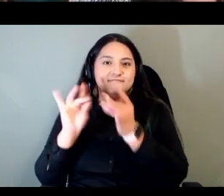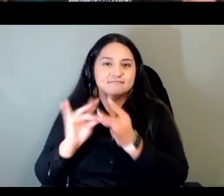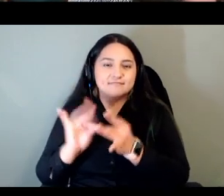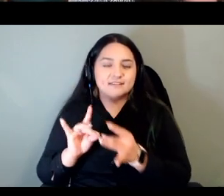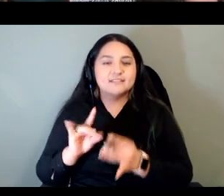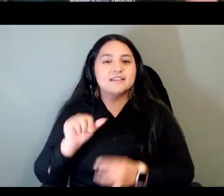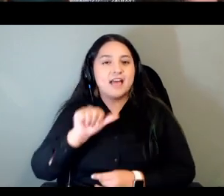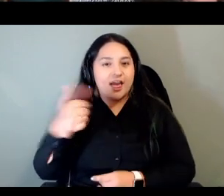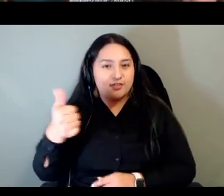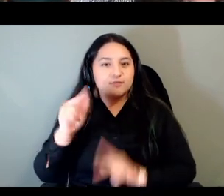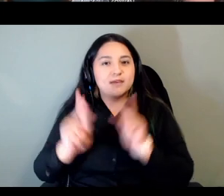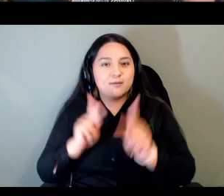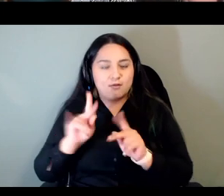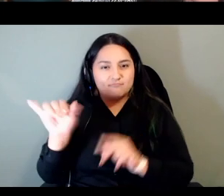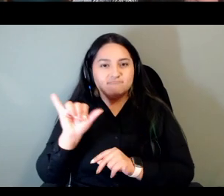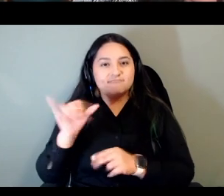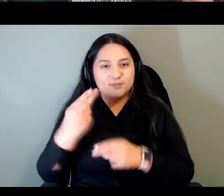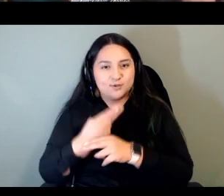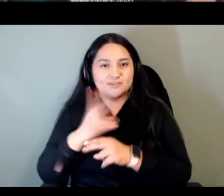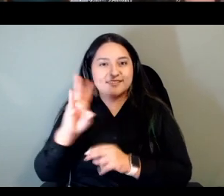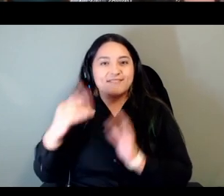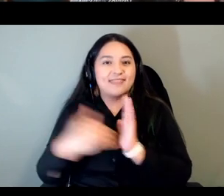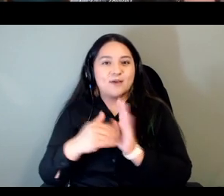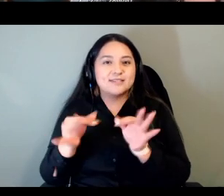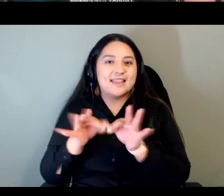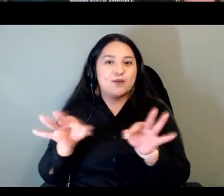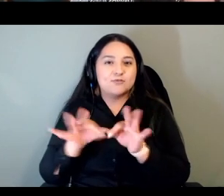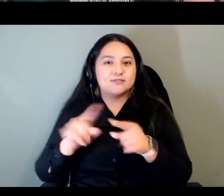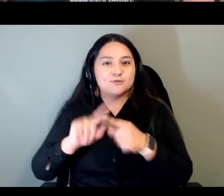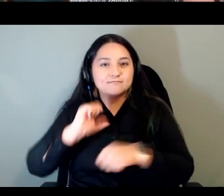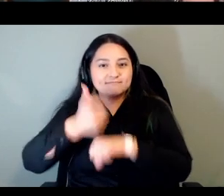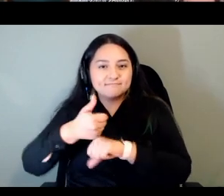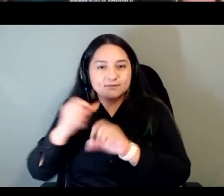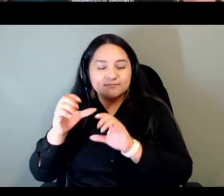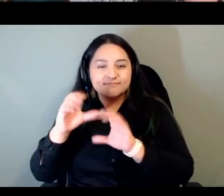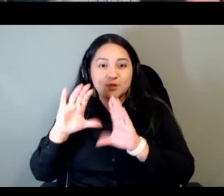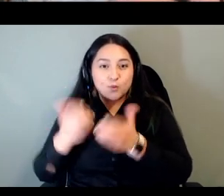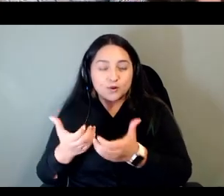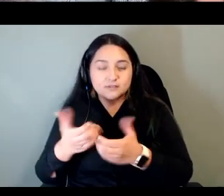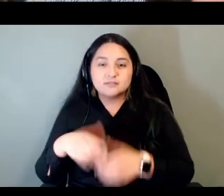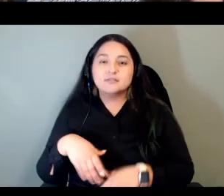thousand languages and also that stephanie um who is the executive director of seven